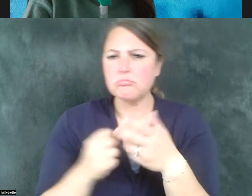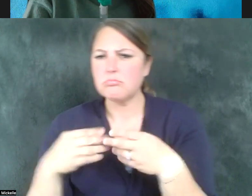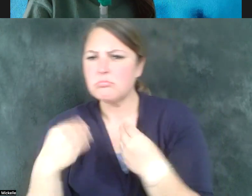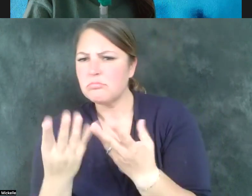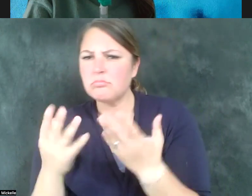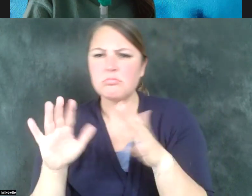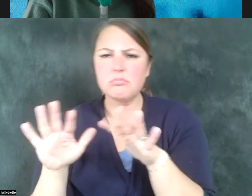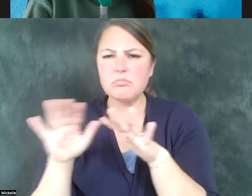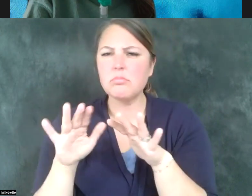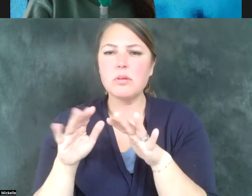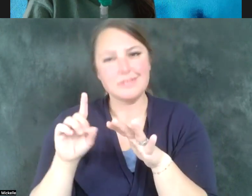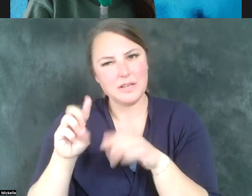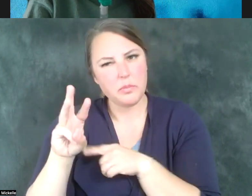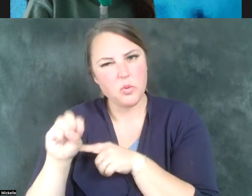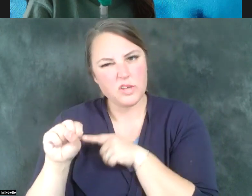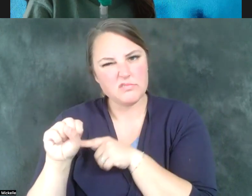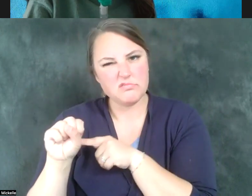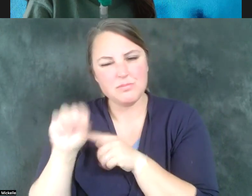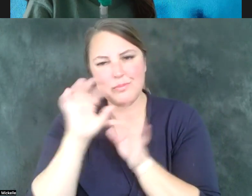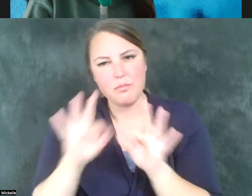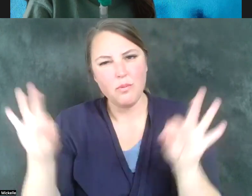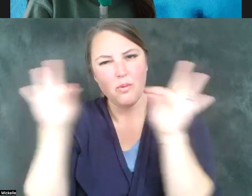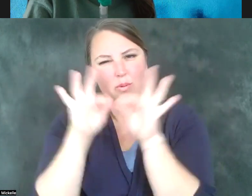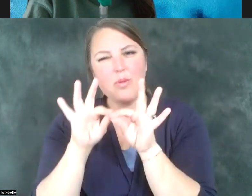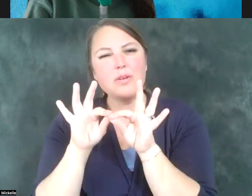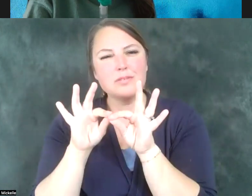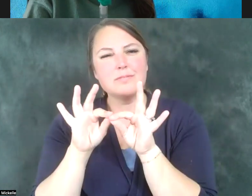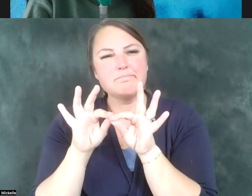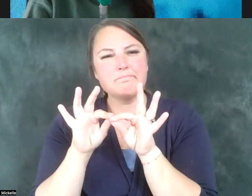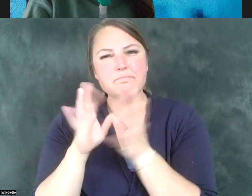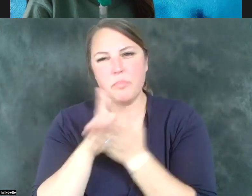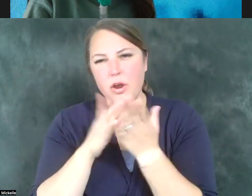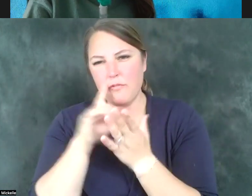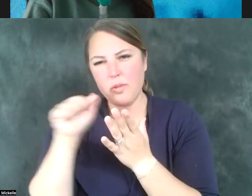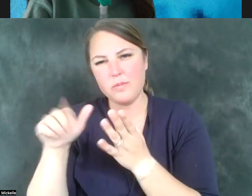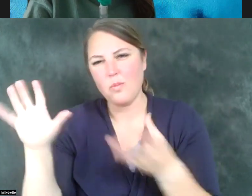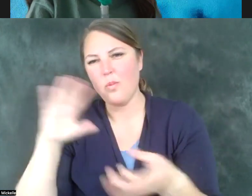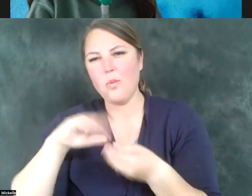But DWS, of course, is a key piece of this whole process to make sure that